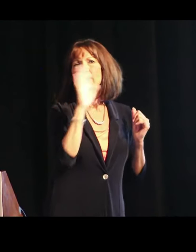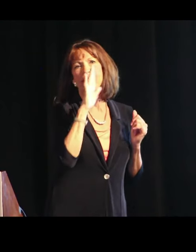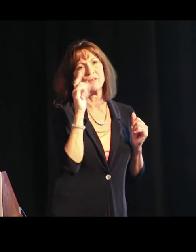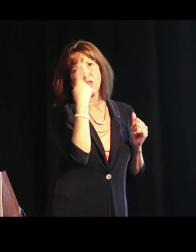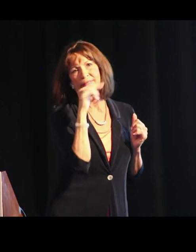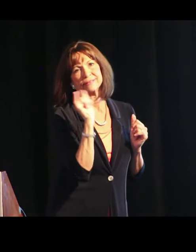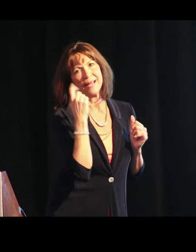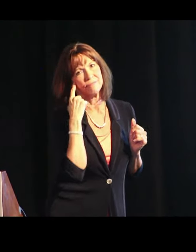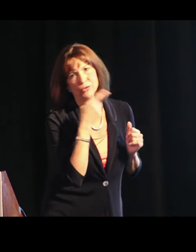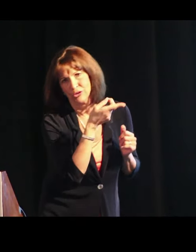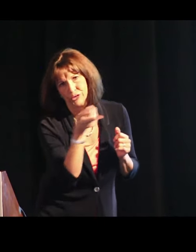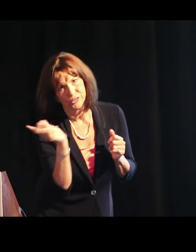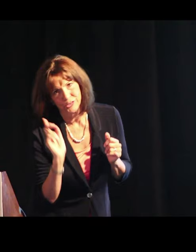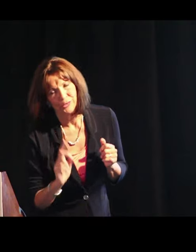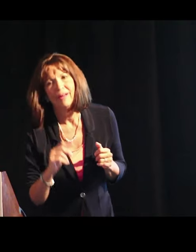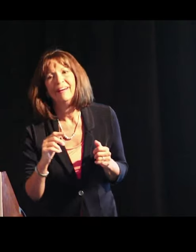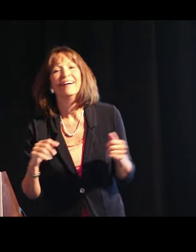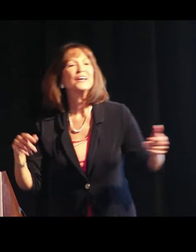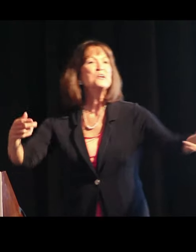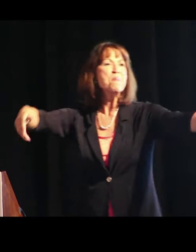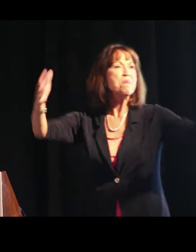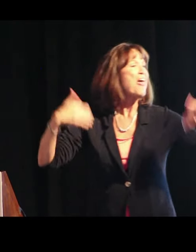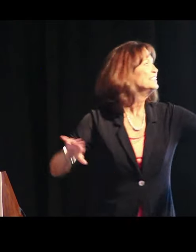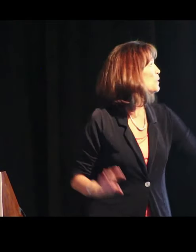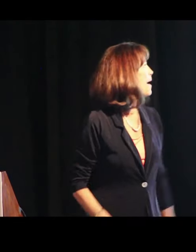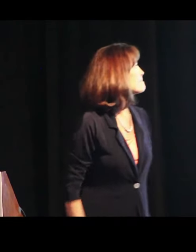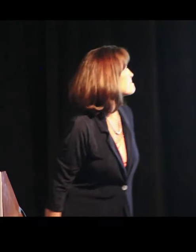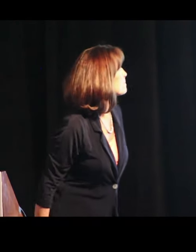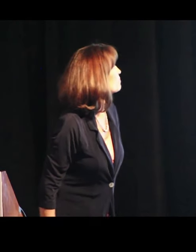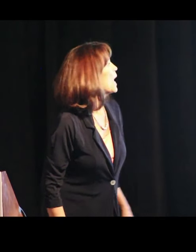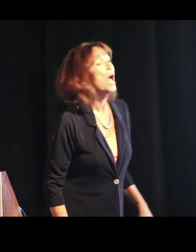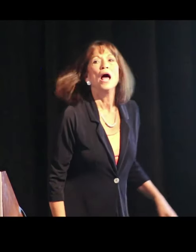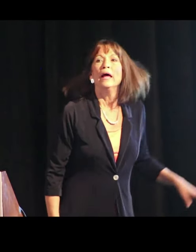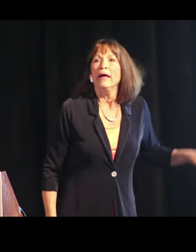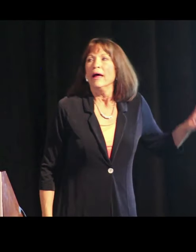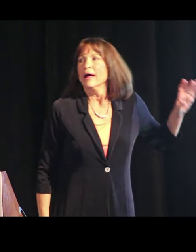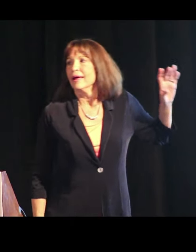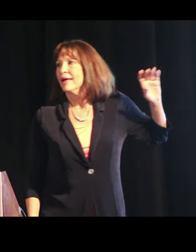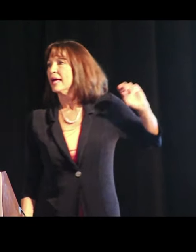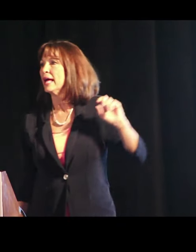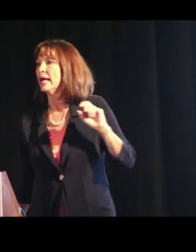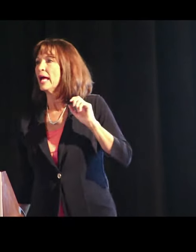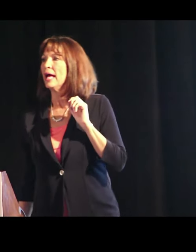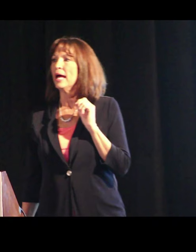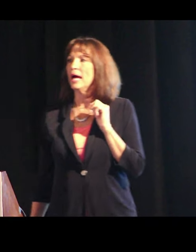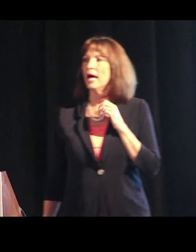It will never look the same to you again. Anyway. Okay.